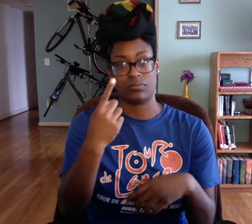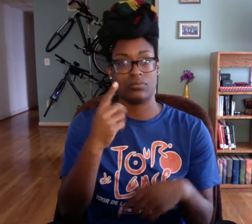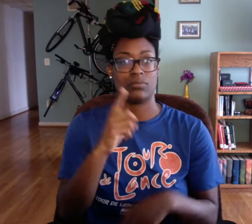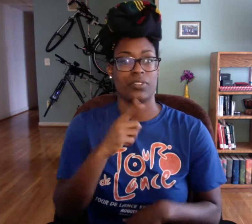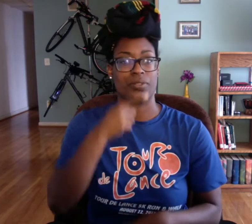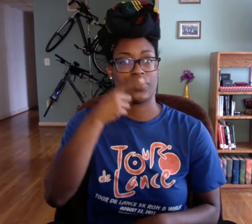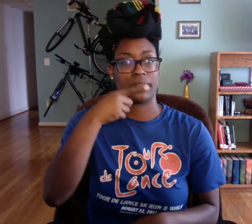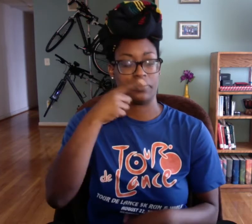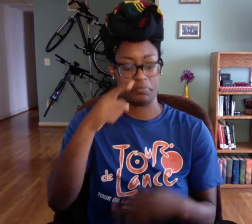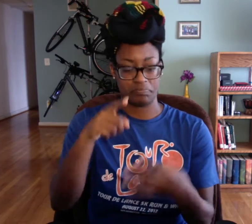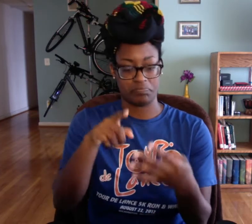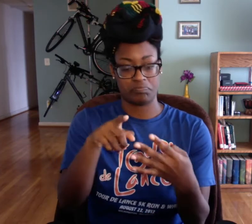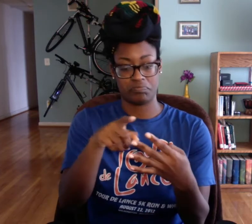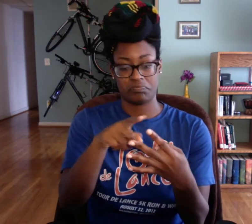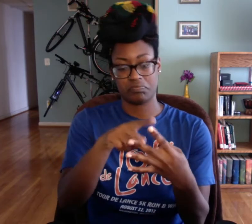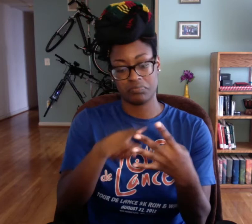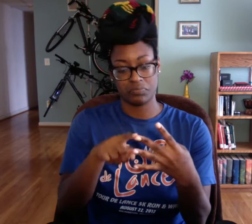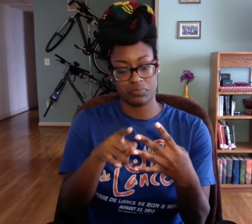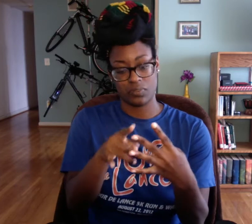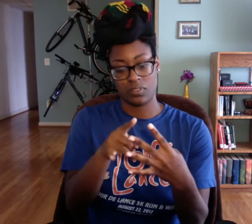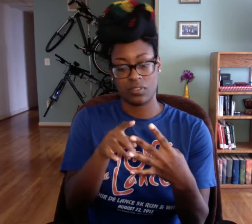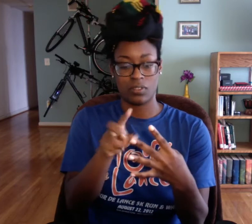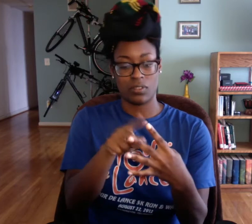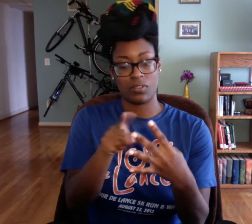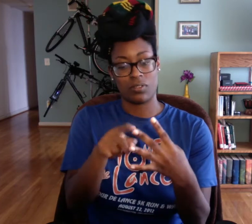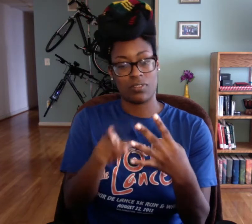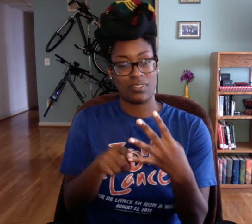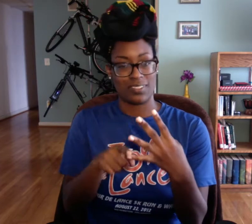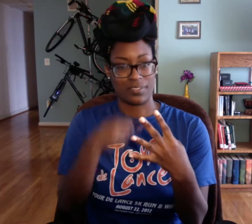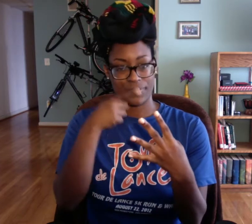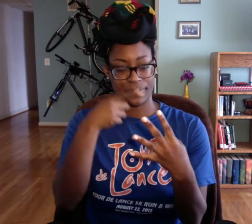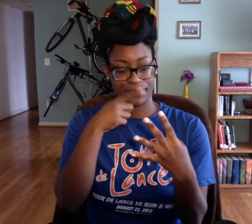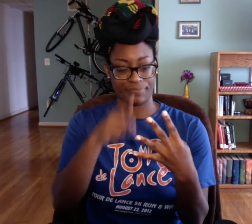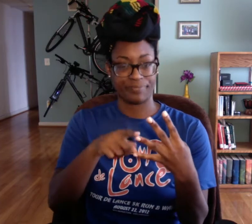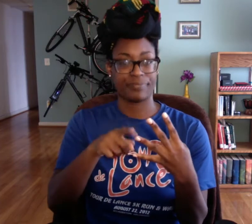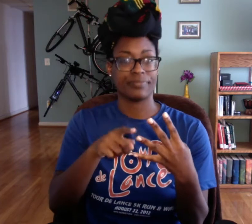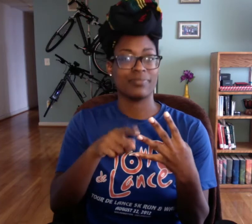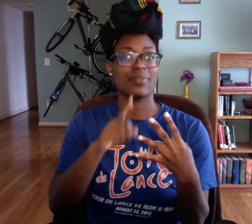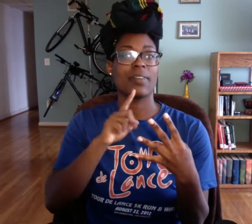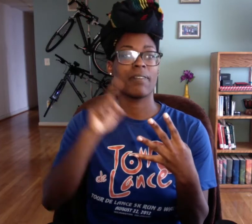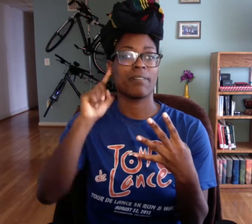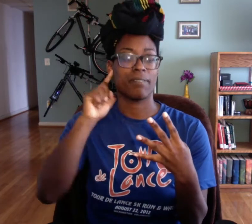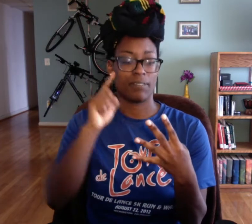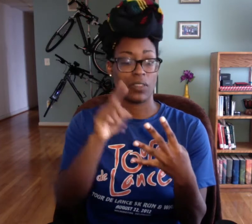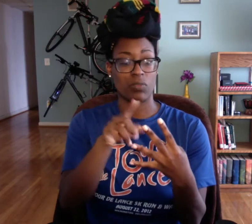All of them except one are non-deaf, they're hearing as we call em.